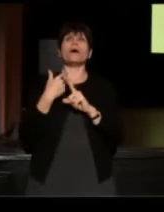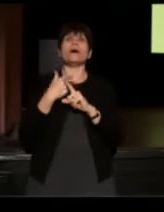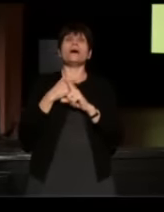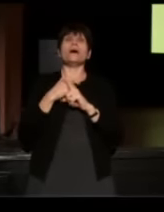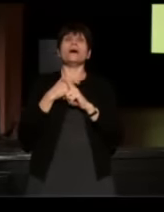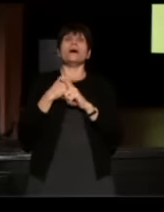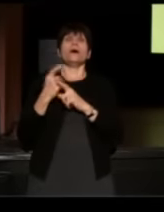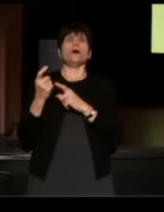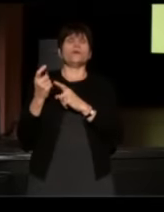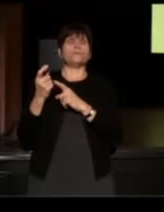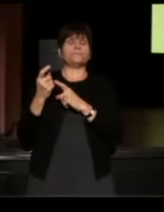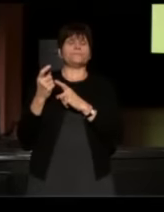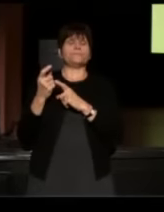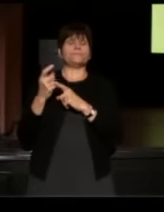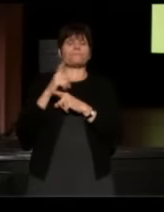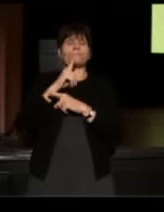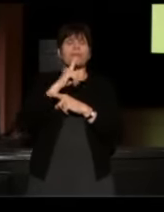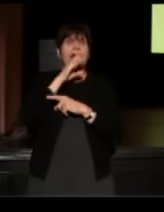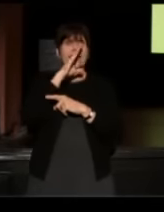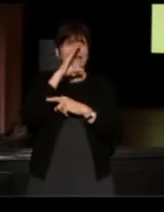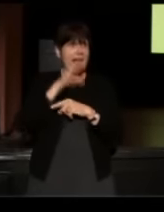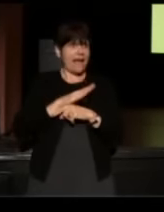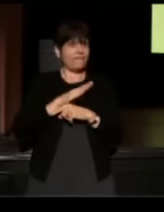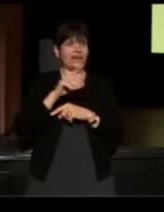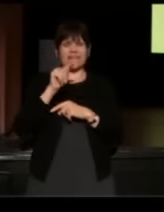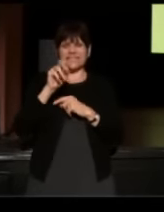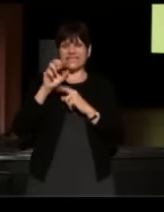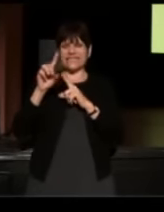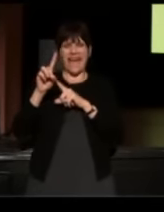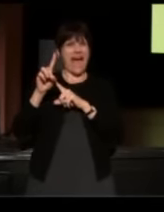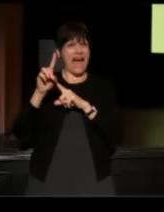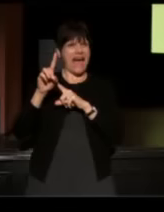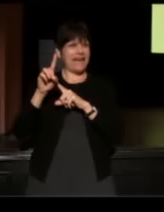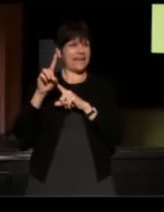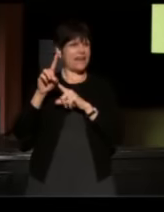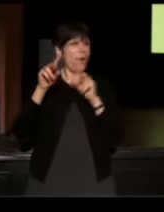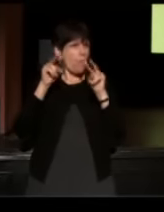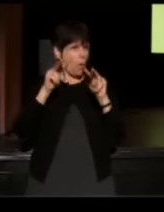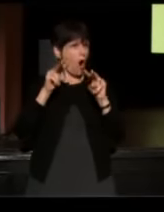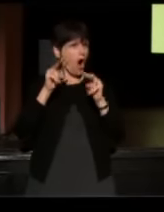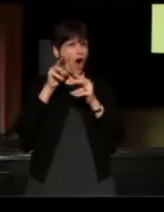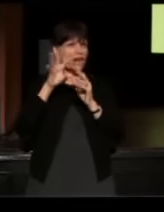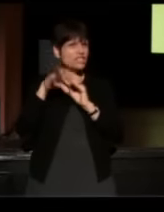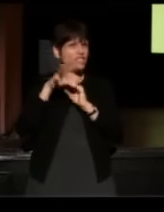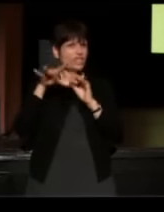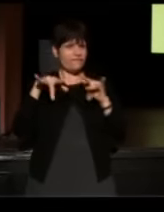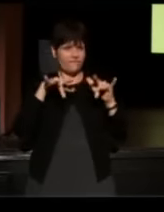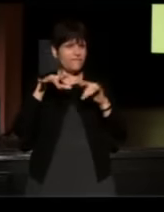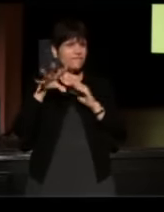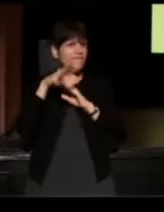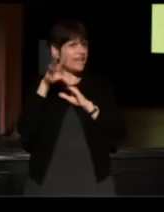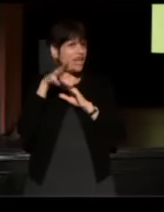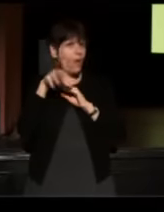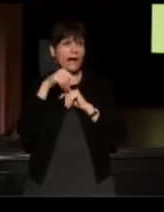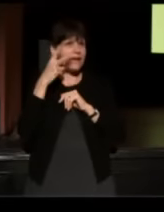I actually never-- TED is this thing, you watch videos. I'd never seen a TED video when I won this thing.